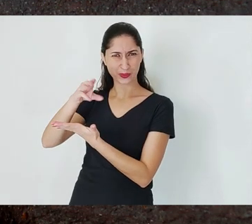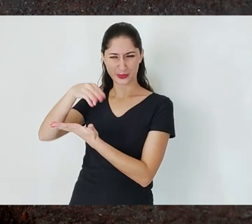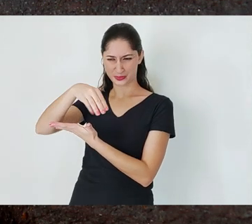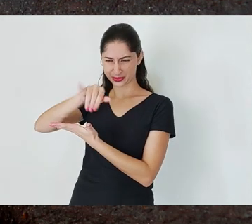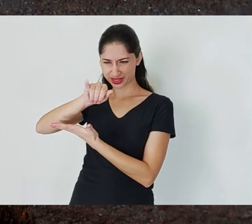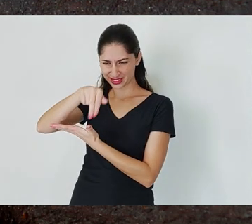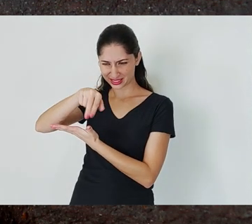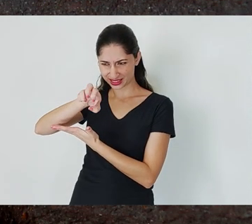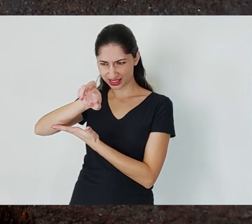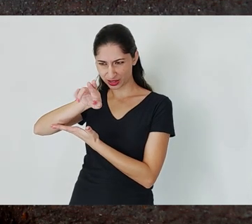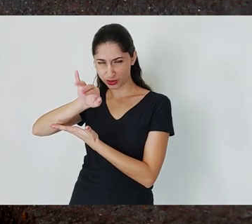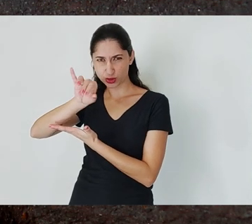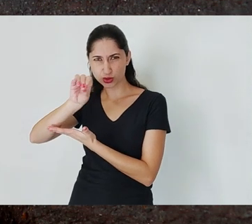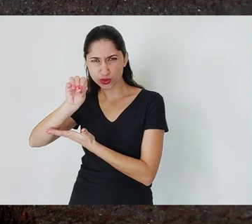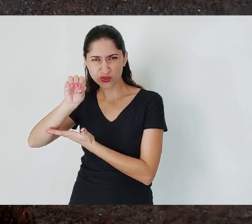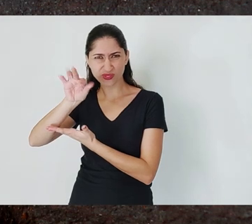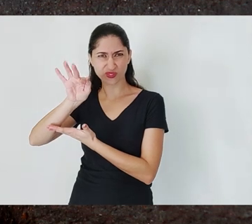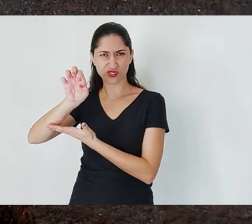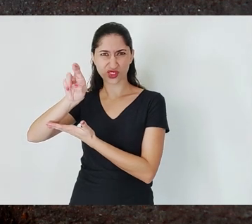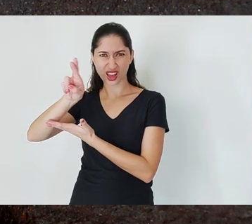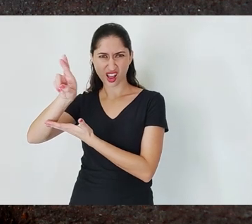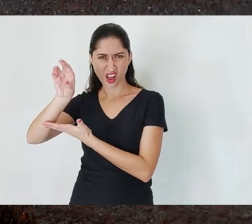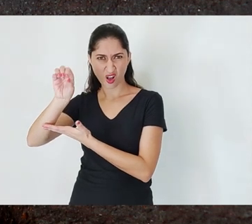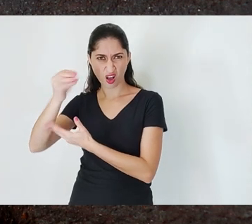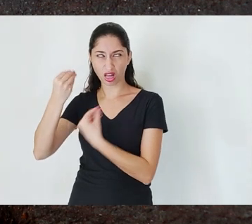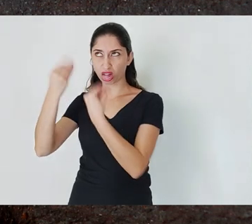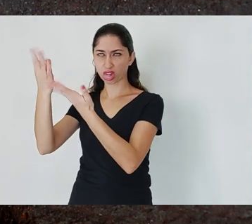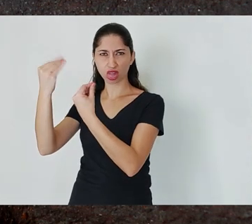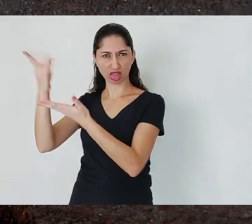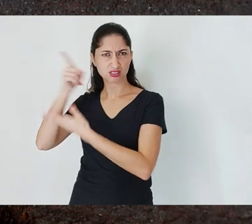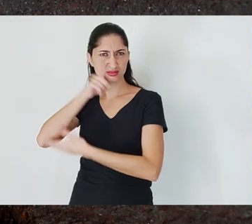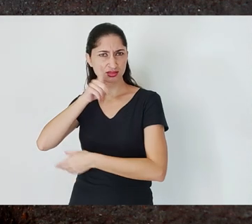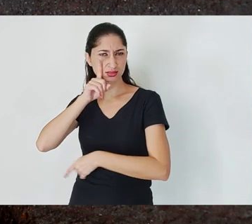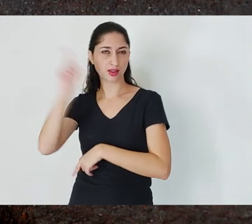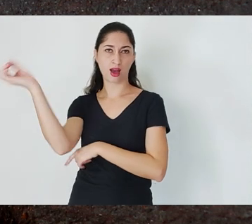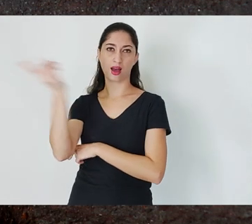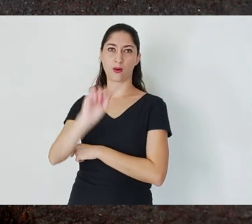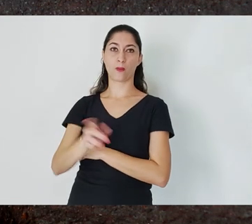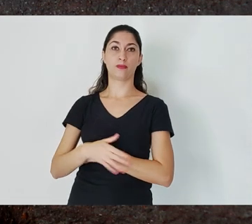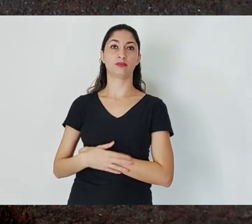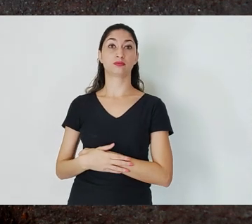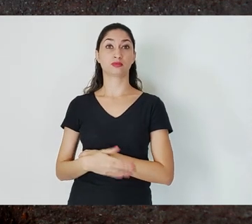This debate takes place from the 1920s to the 1940s.